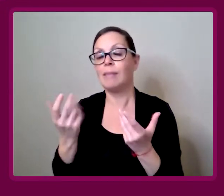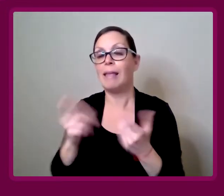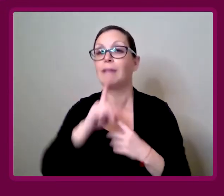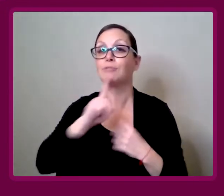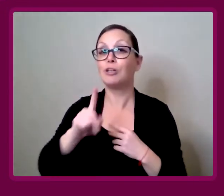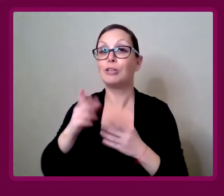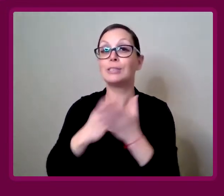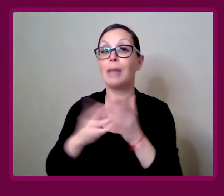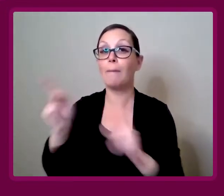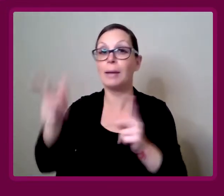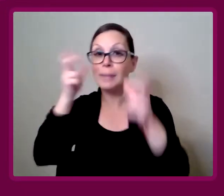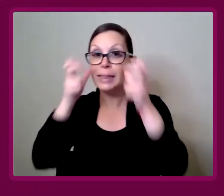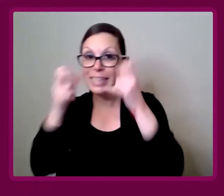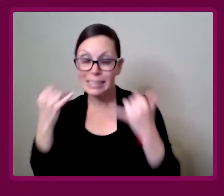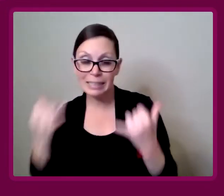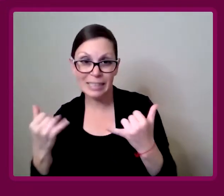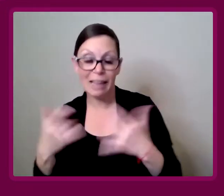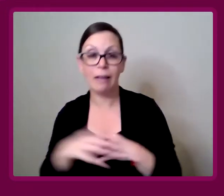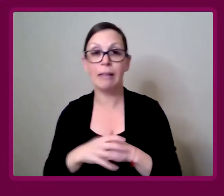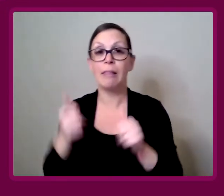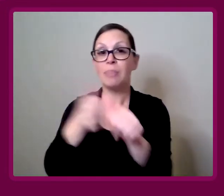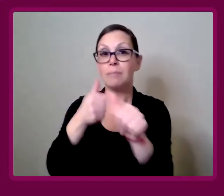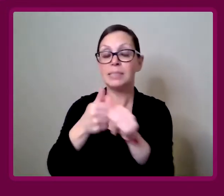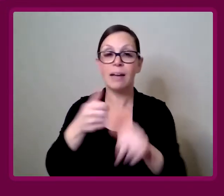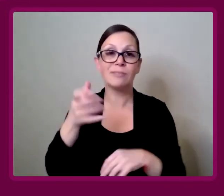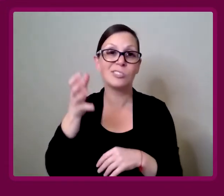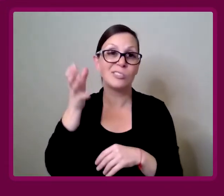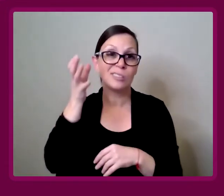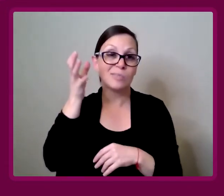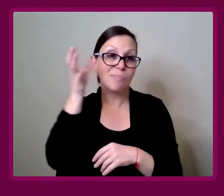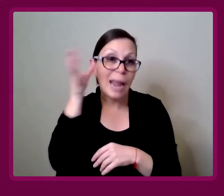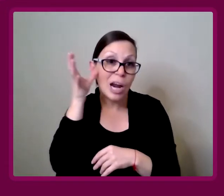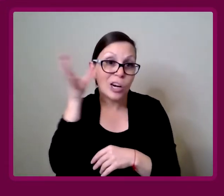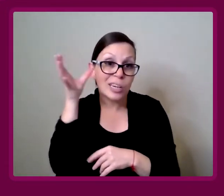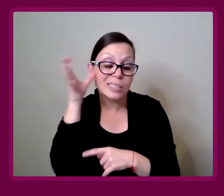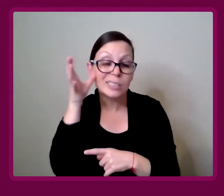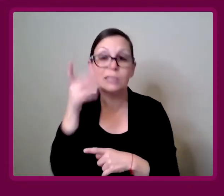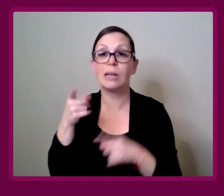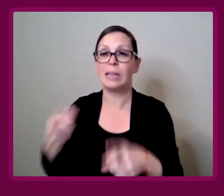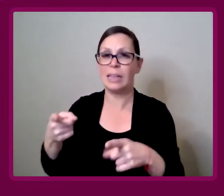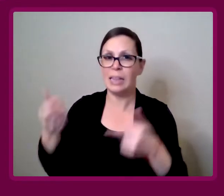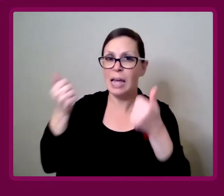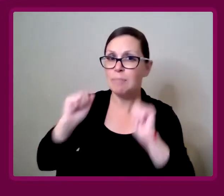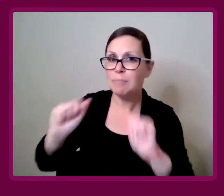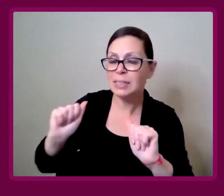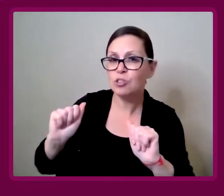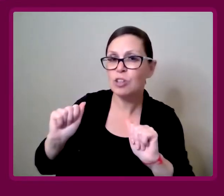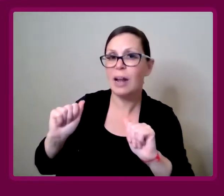people would assume today are parents, and they've had a fight with trying to get buggies